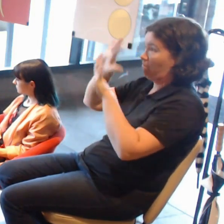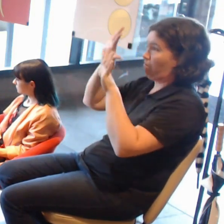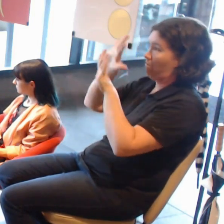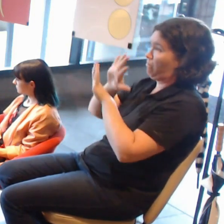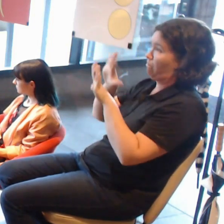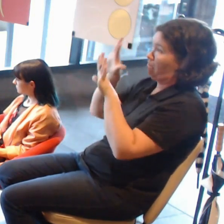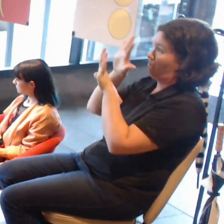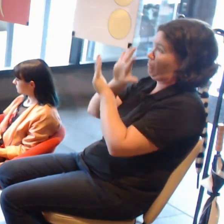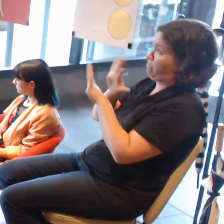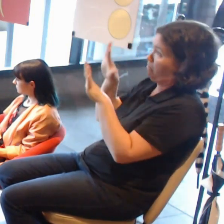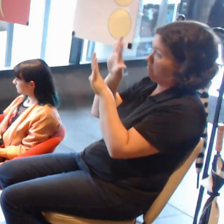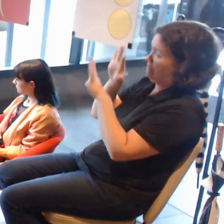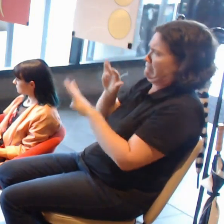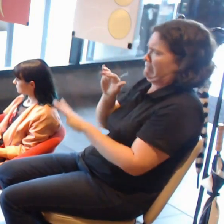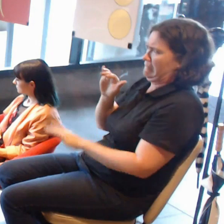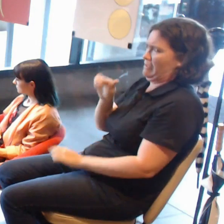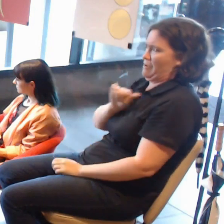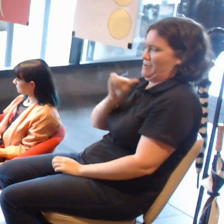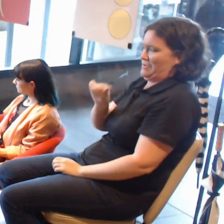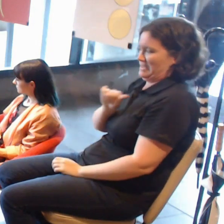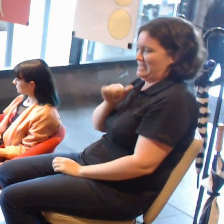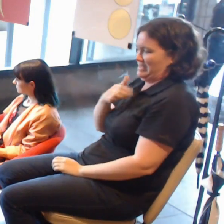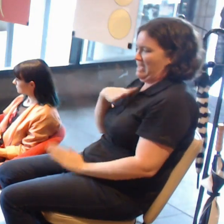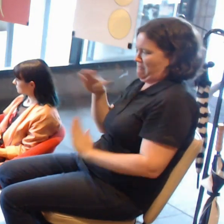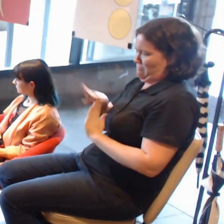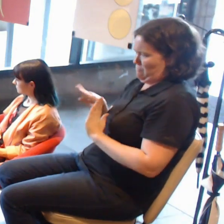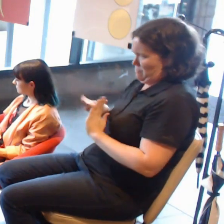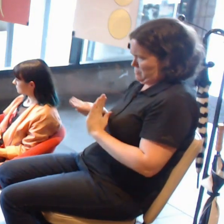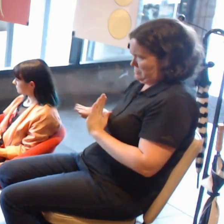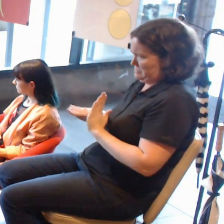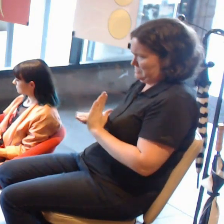There are rules, strict rules, some of those are for a reason.